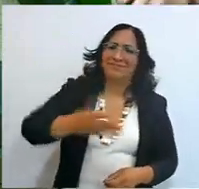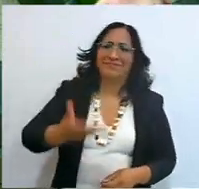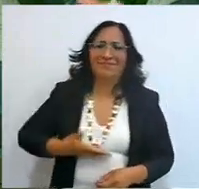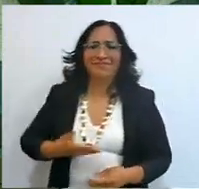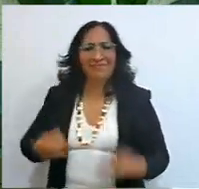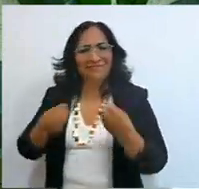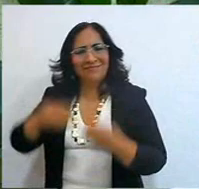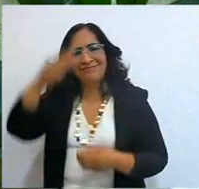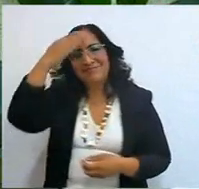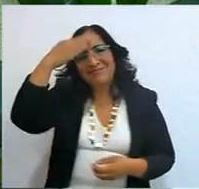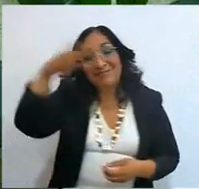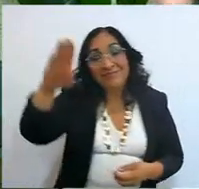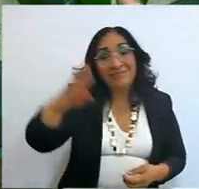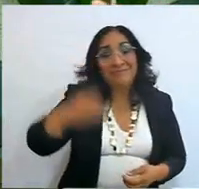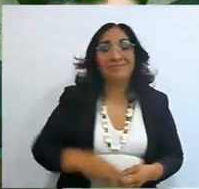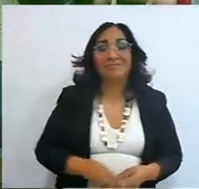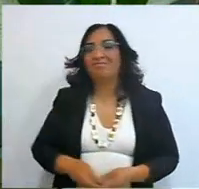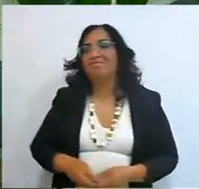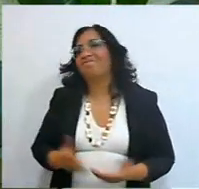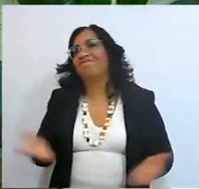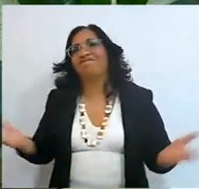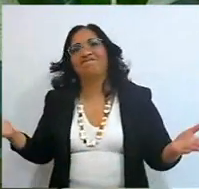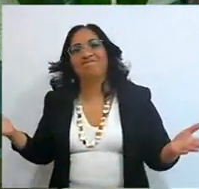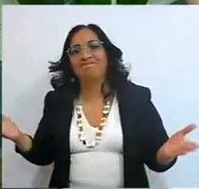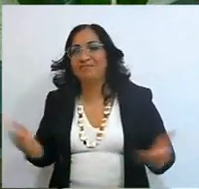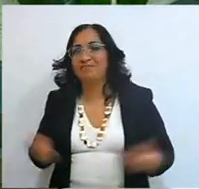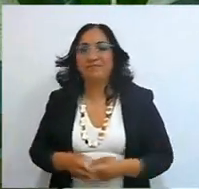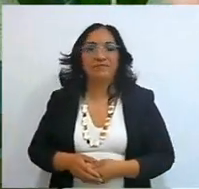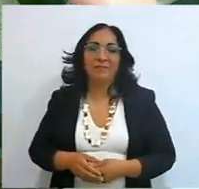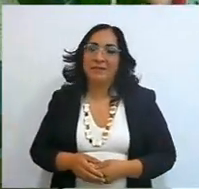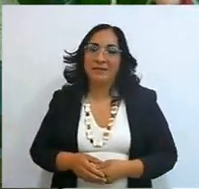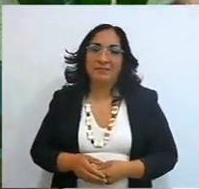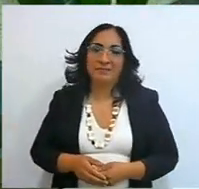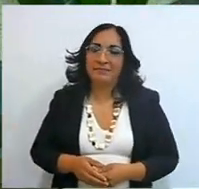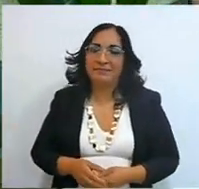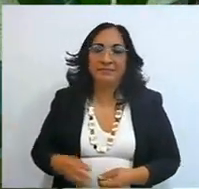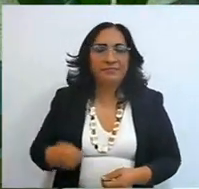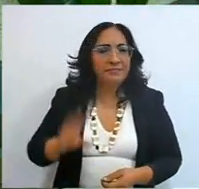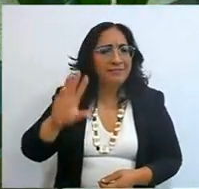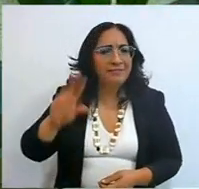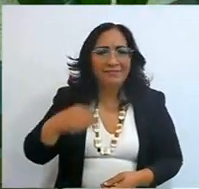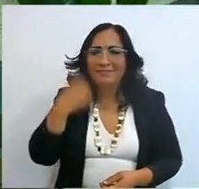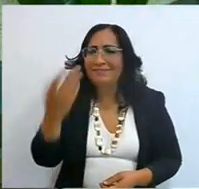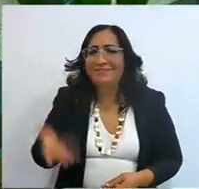or in the depths of the sea, no man, it's impossible, I don't even know how to dive, or swim,